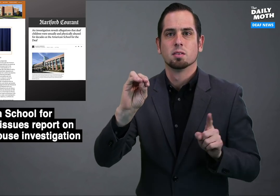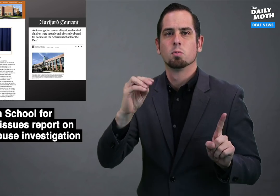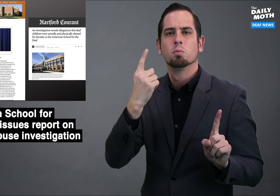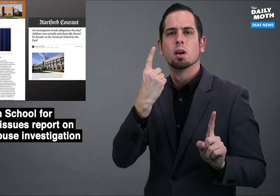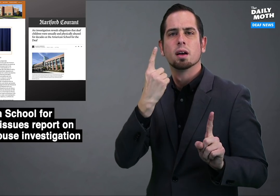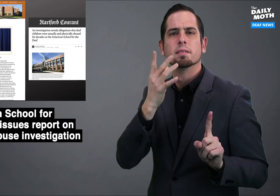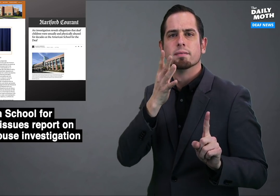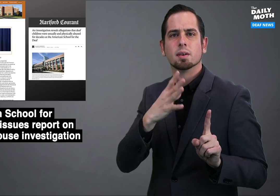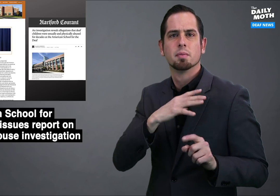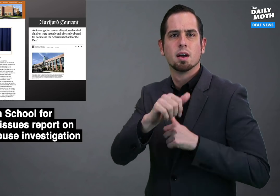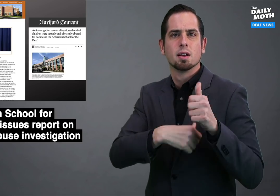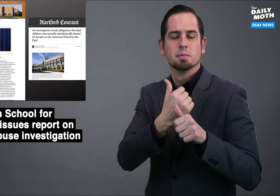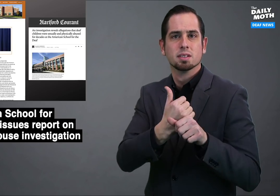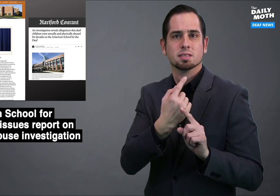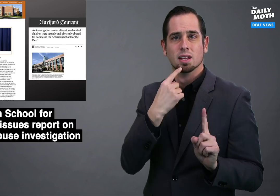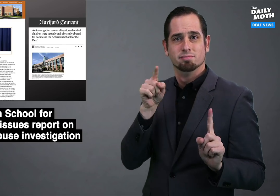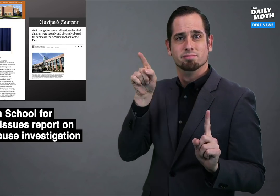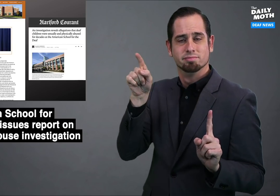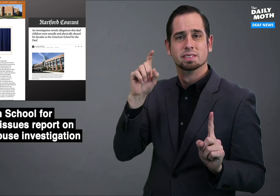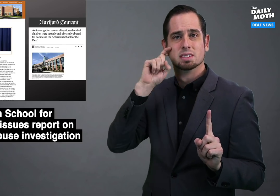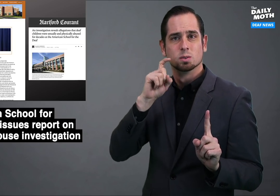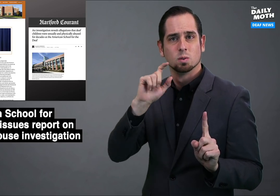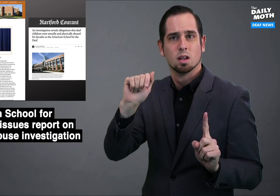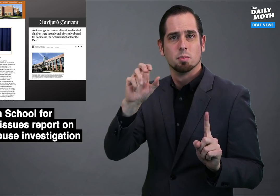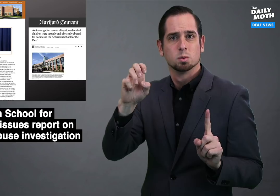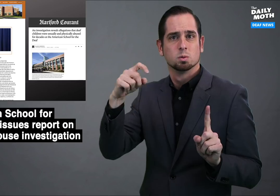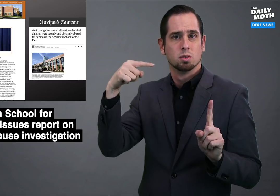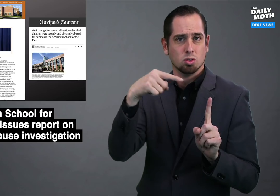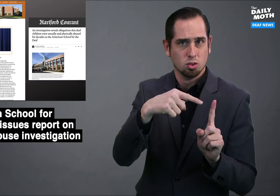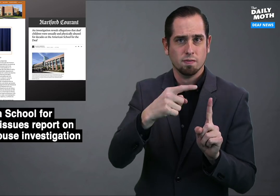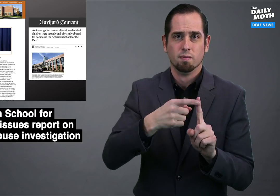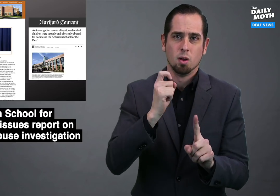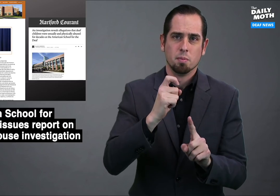A female alumni said he sexually abused her from